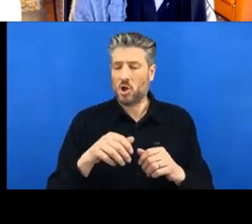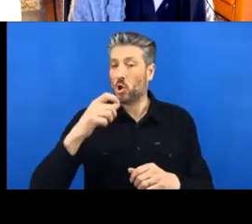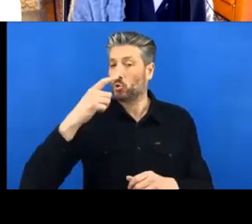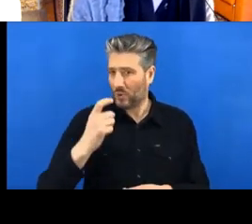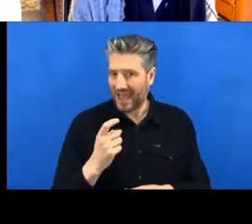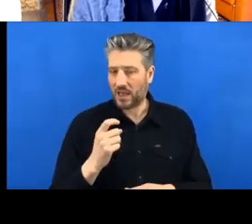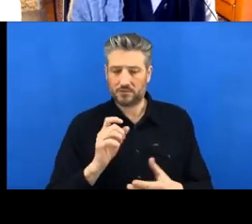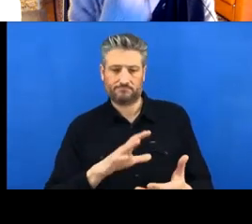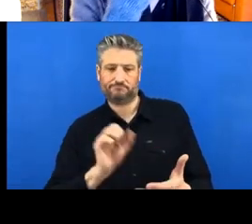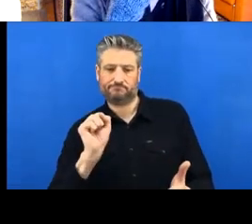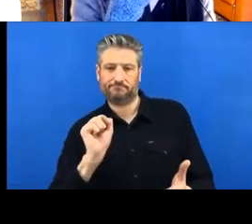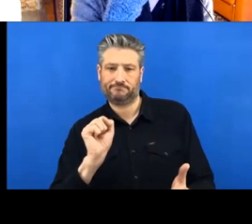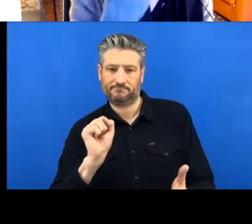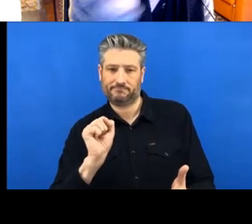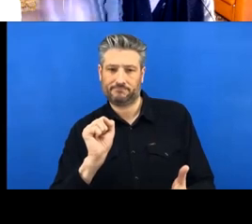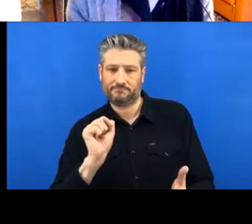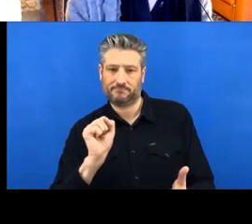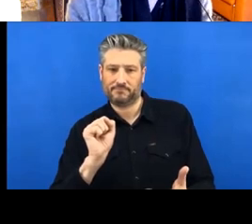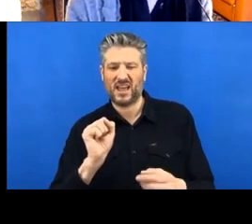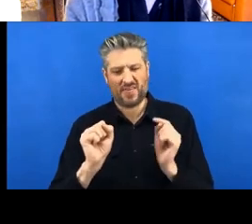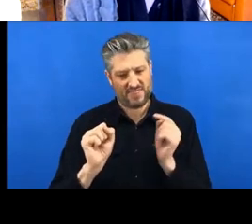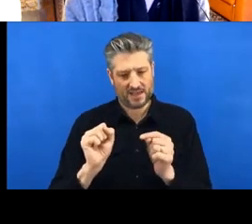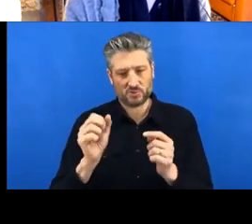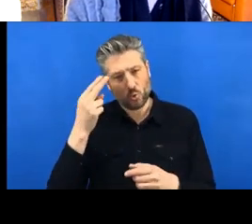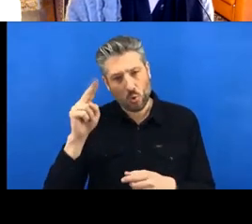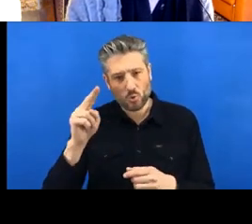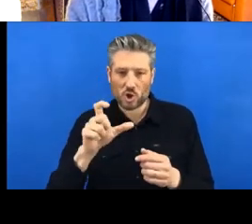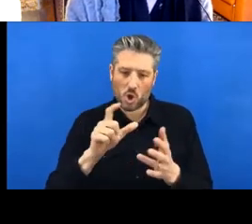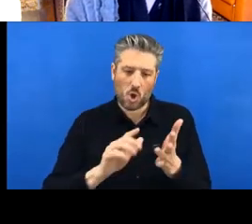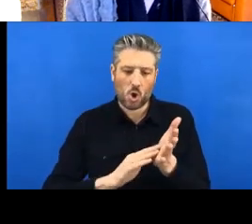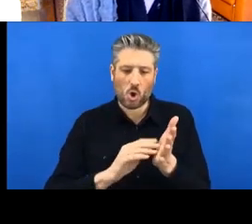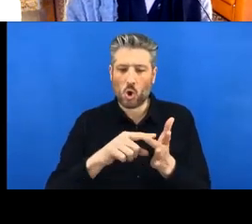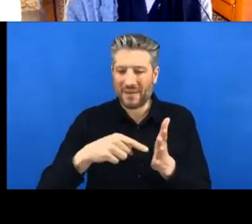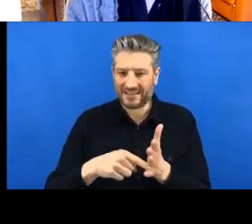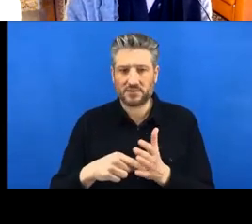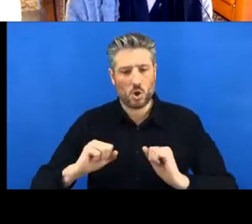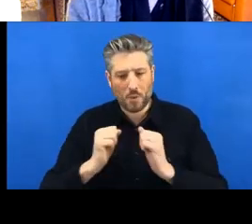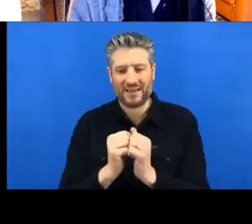And then you basically take a picture of your repository, which is another word for your project folder.